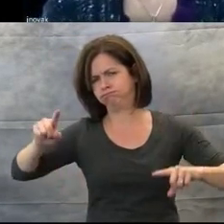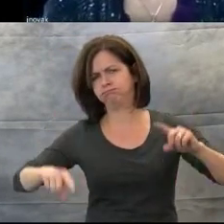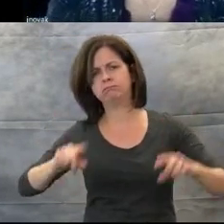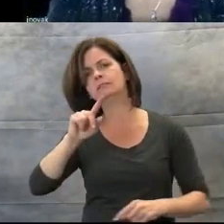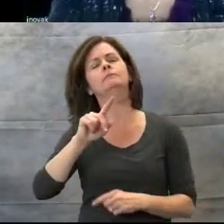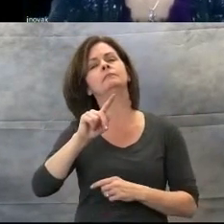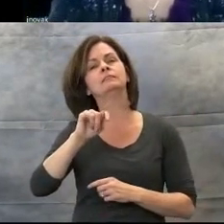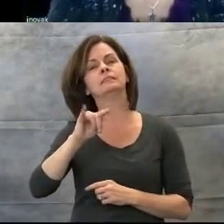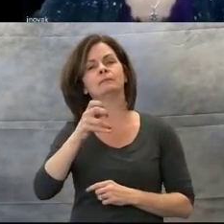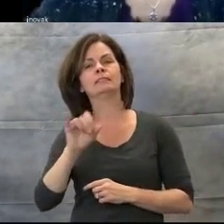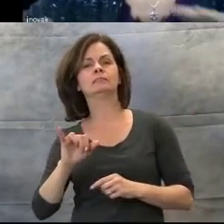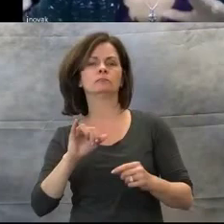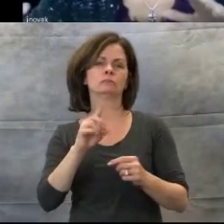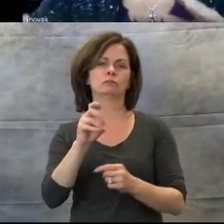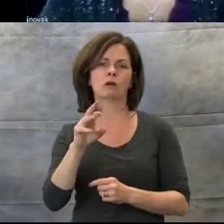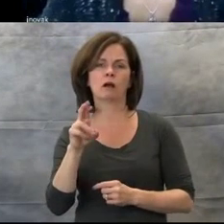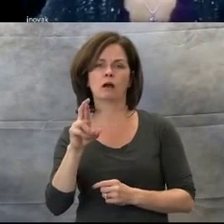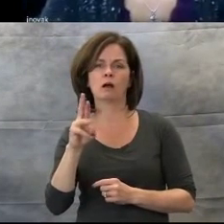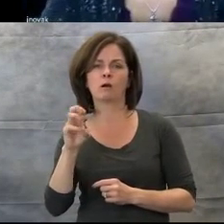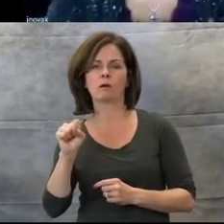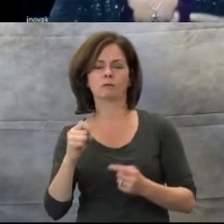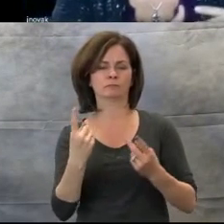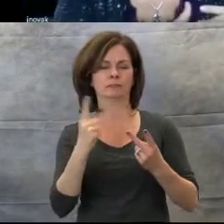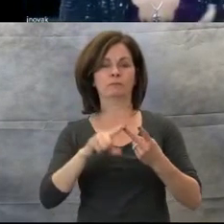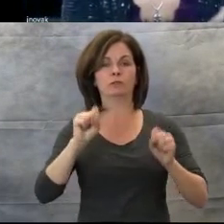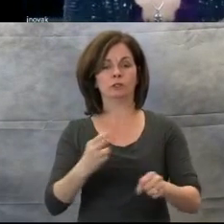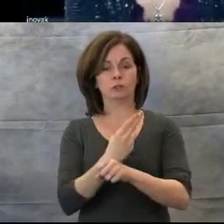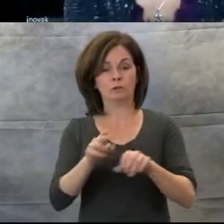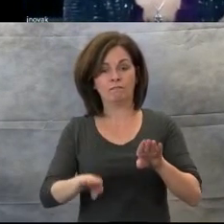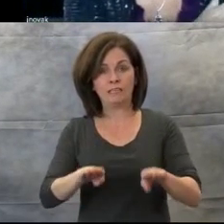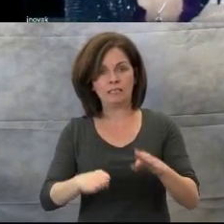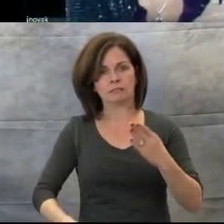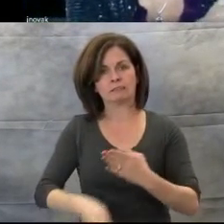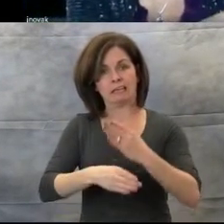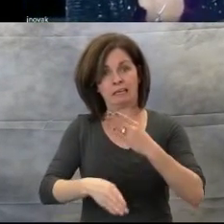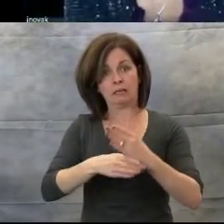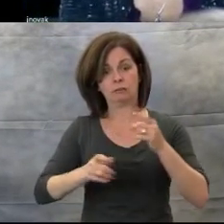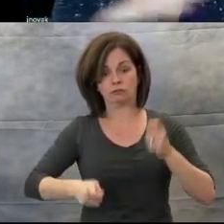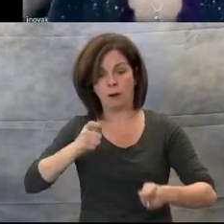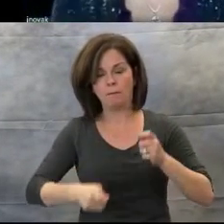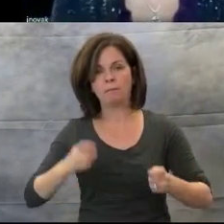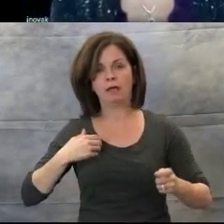called the kick drum. There's drum sets. It's important that the child is exposed to the entire